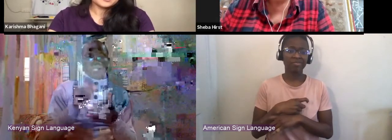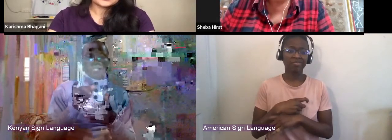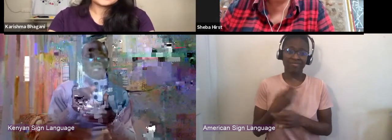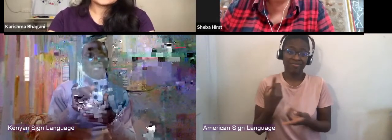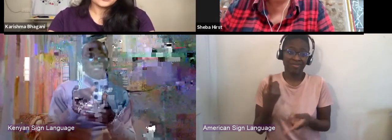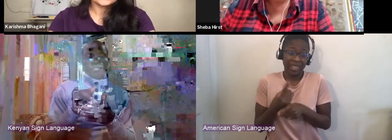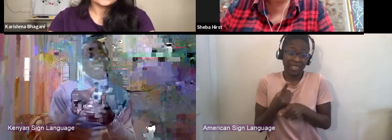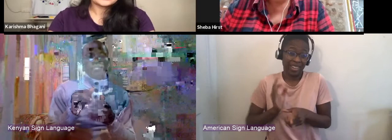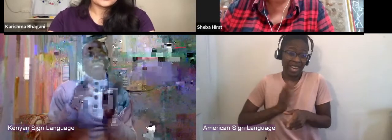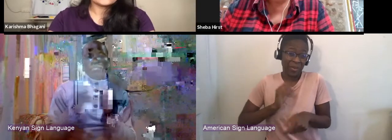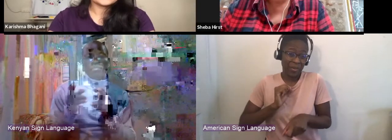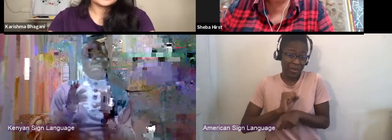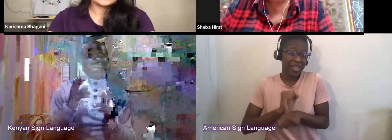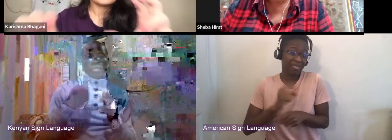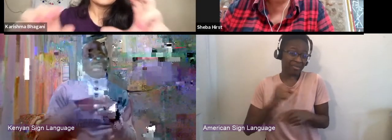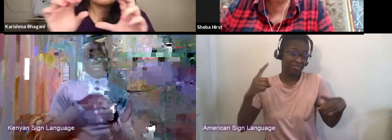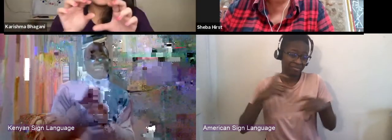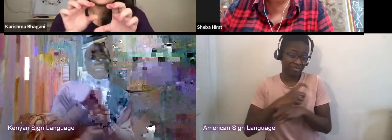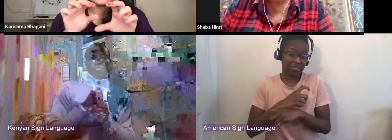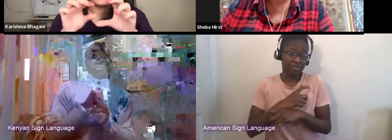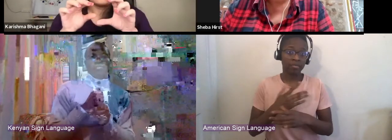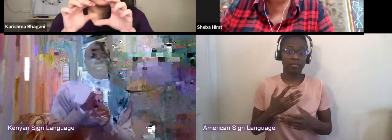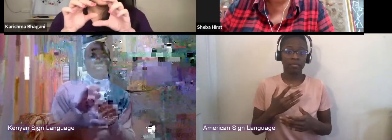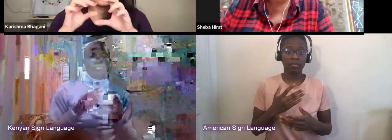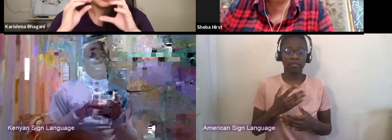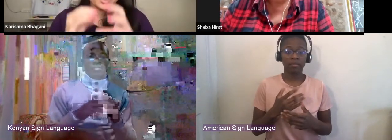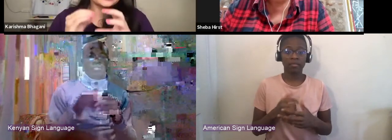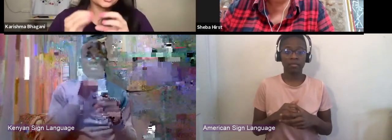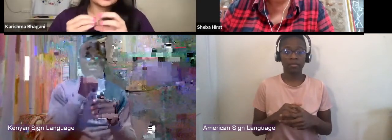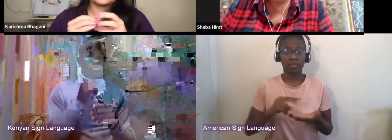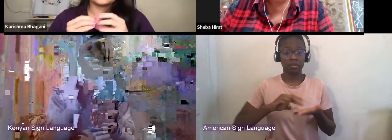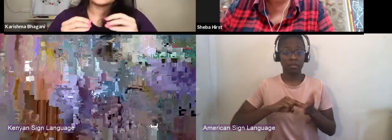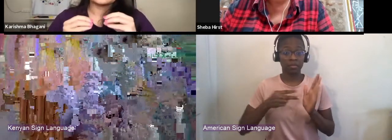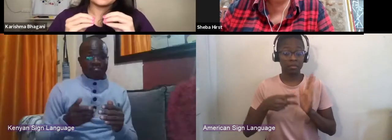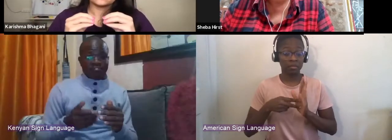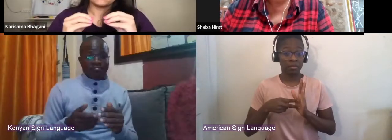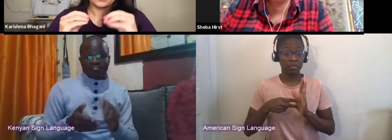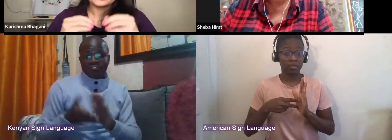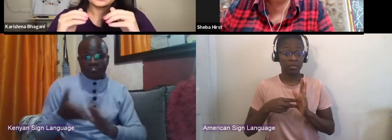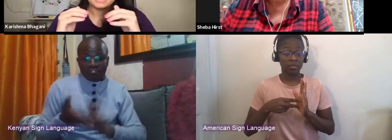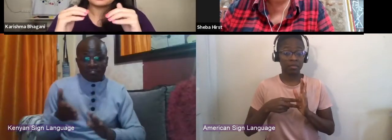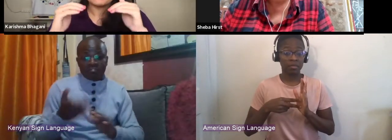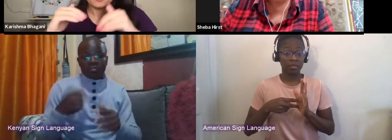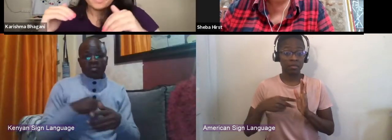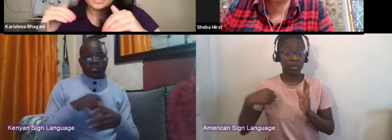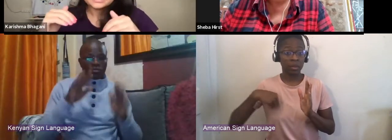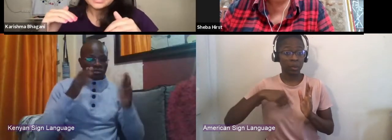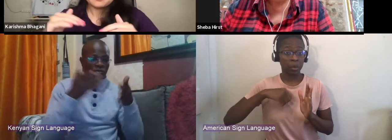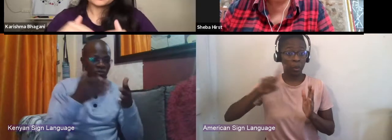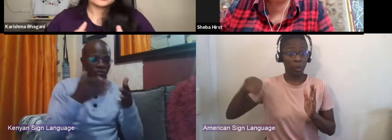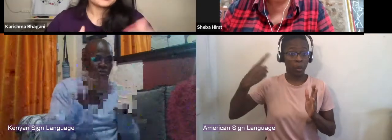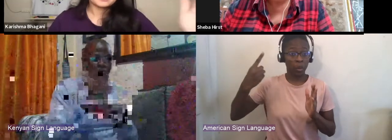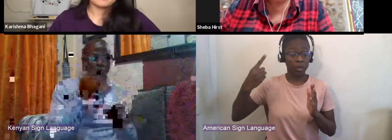because if not only all of a sudden means that we're focusing on the practitioner's focus, working at the moment, but we're thinking